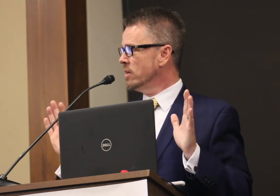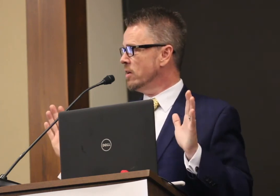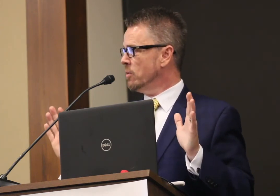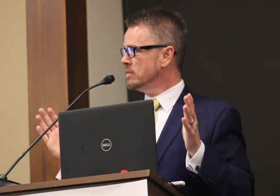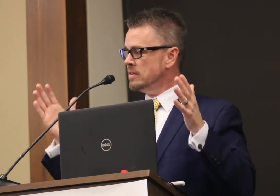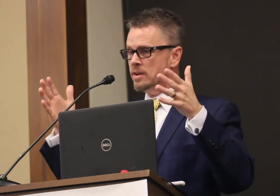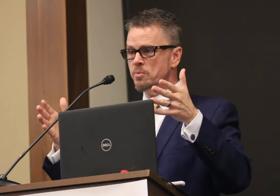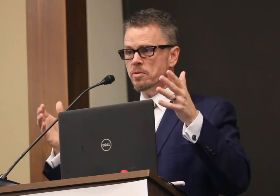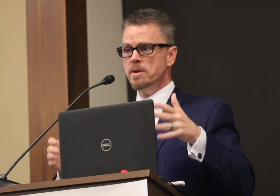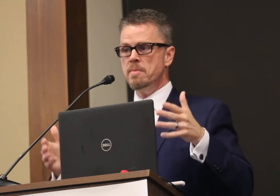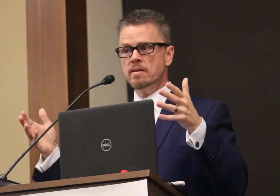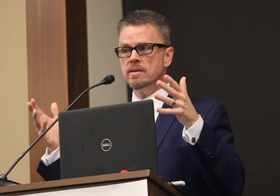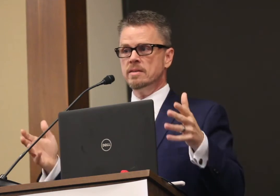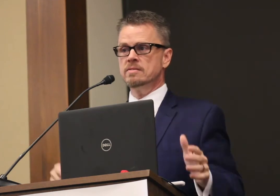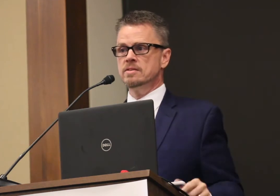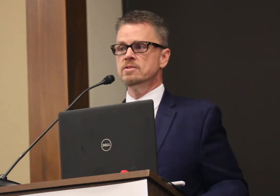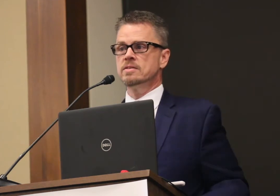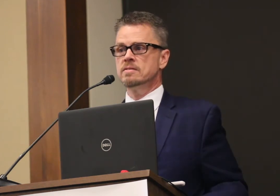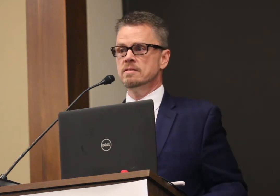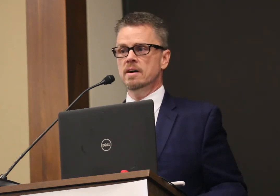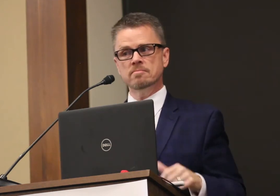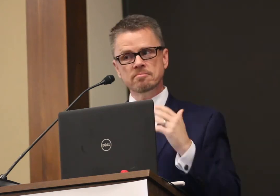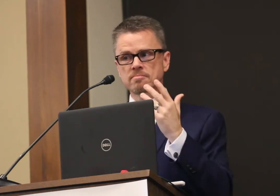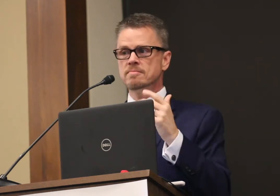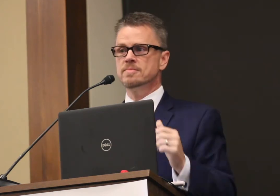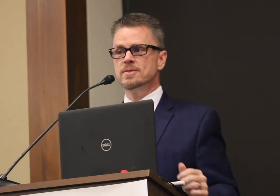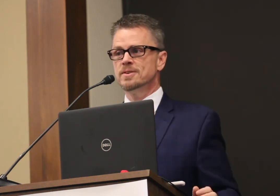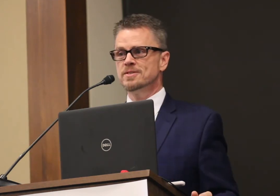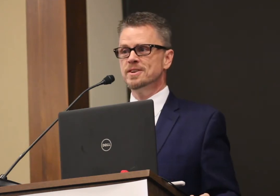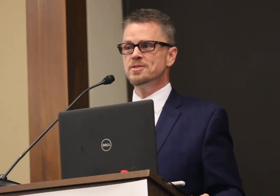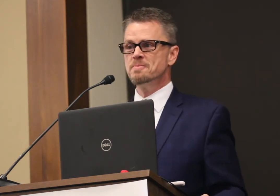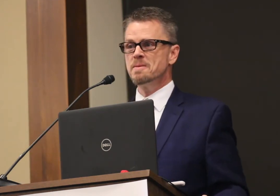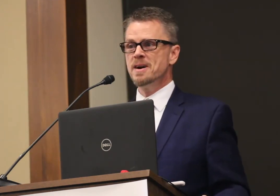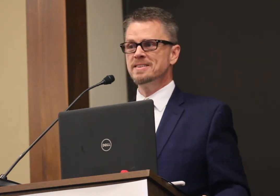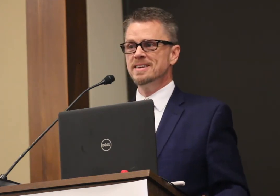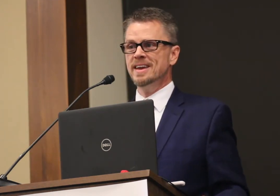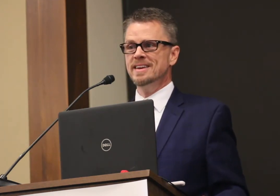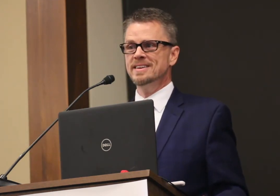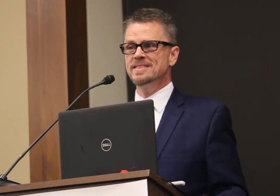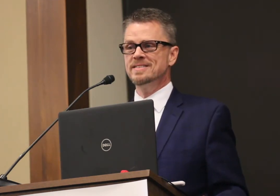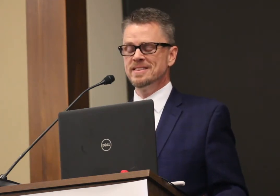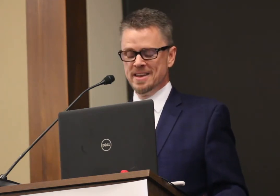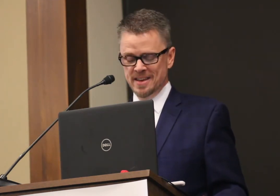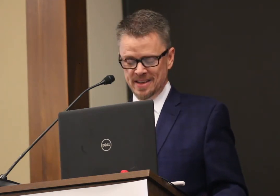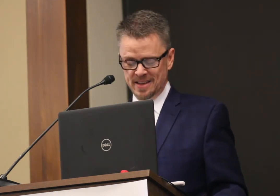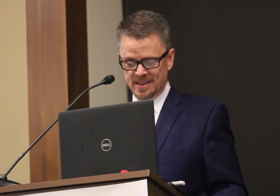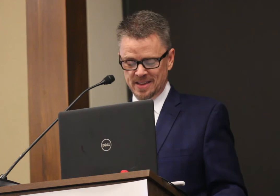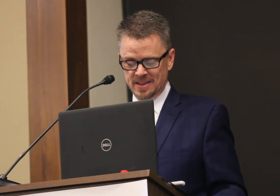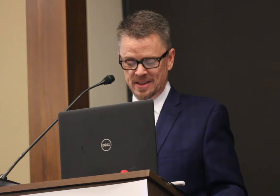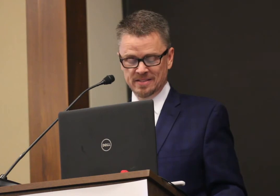Another thing that resonated with me back then that still stays on my mind today is